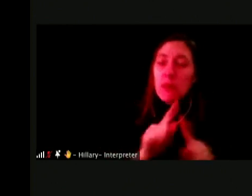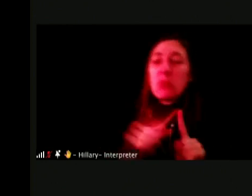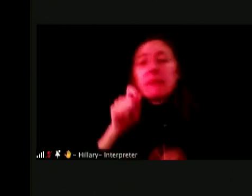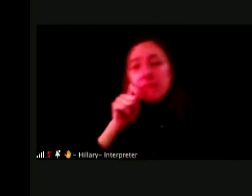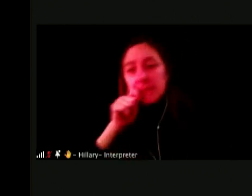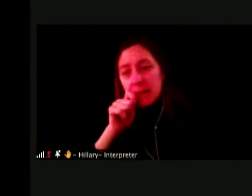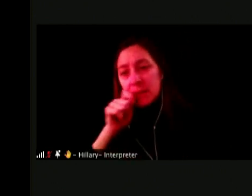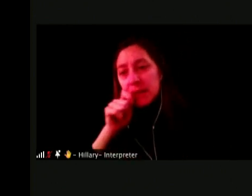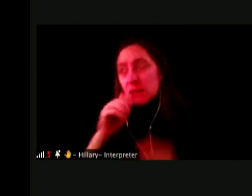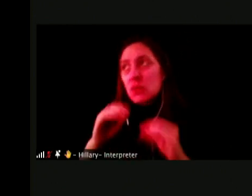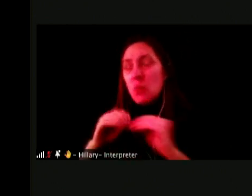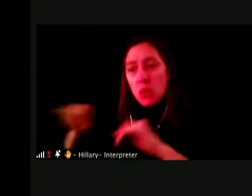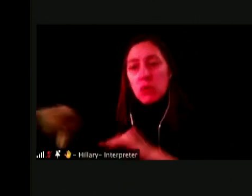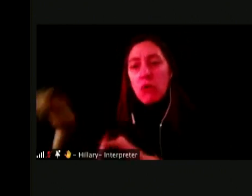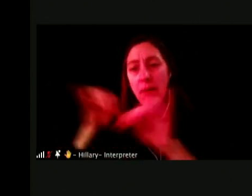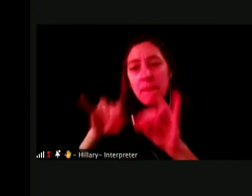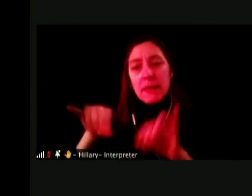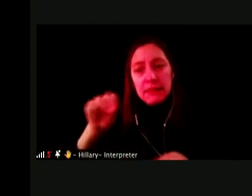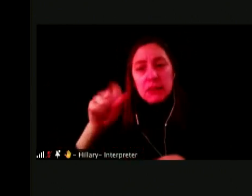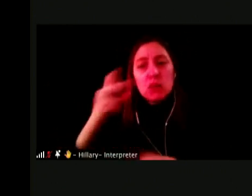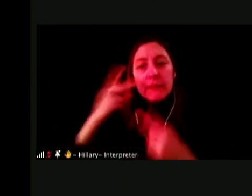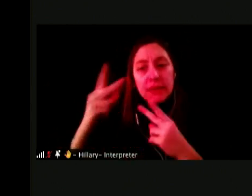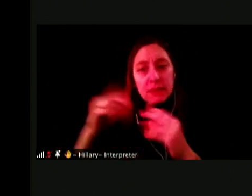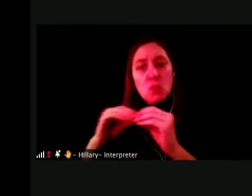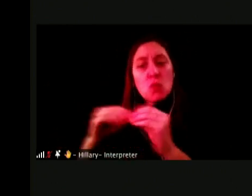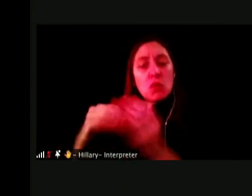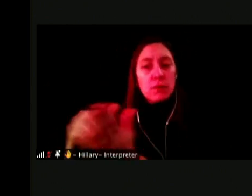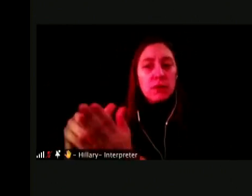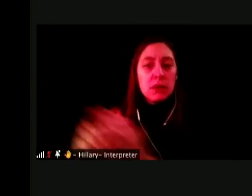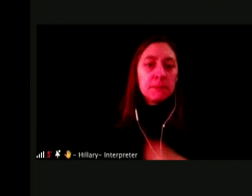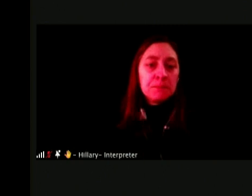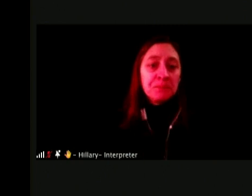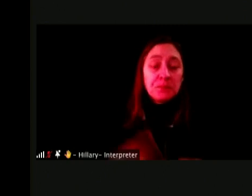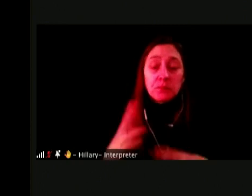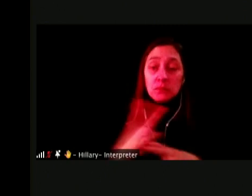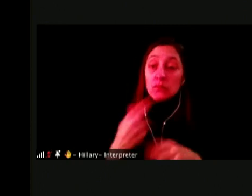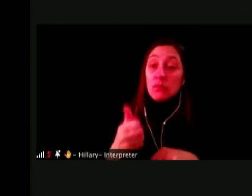AND THEN THERE IS THE USE OF OTHER BACK TOBACCO PRODUCTS.